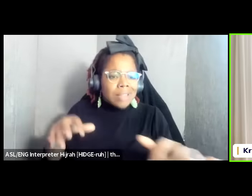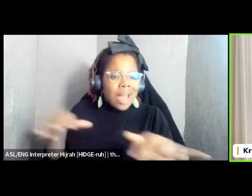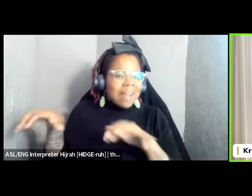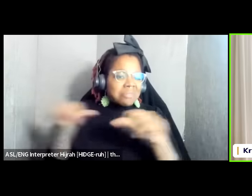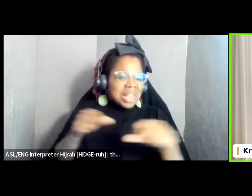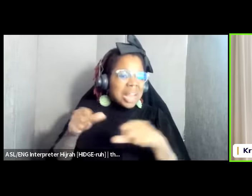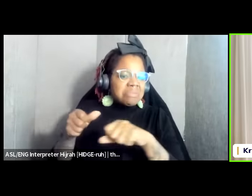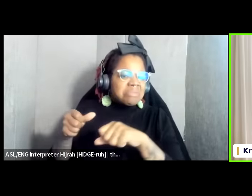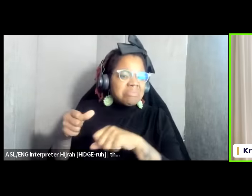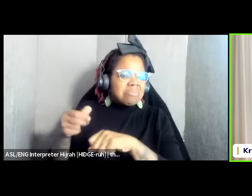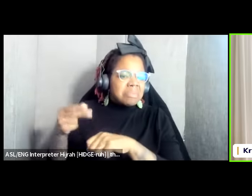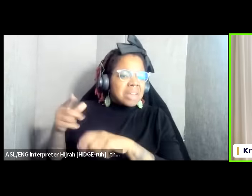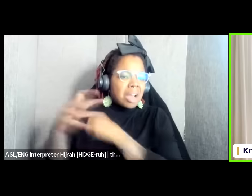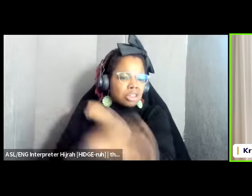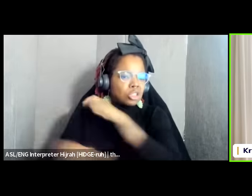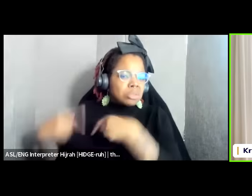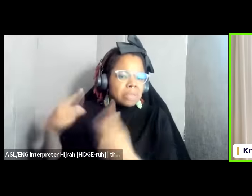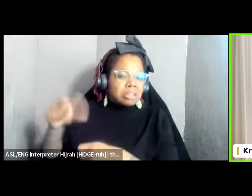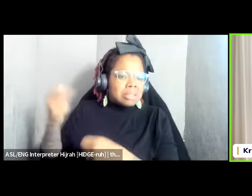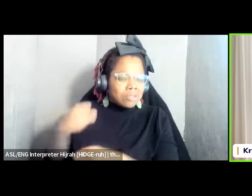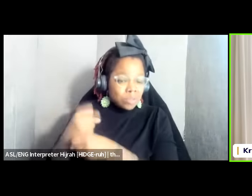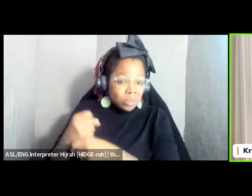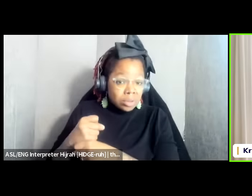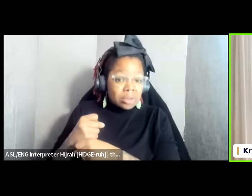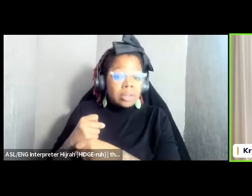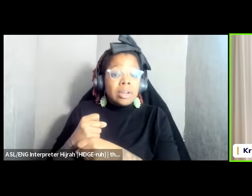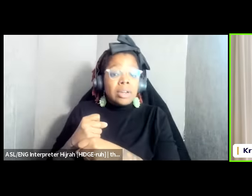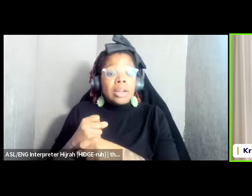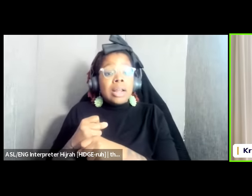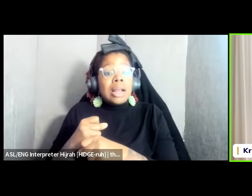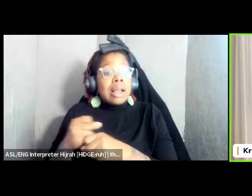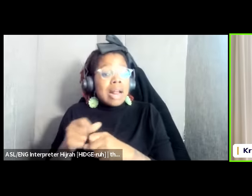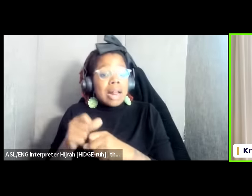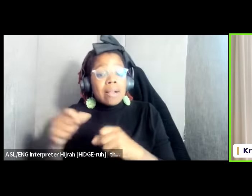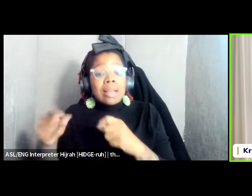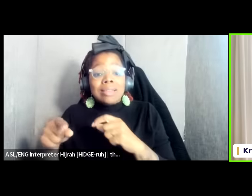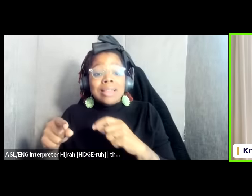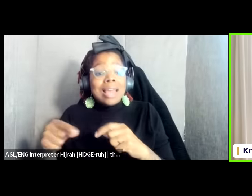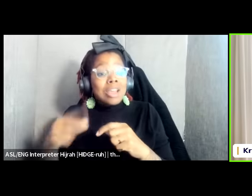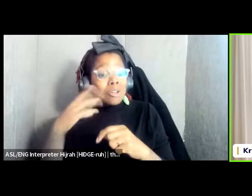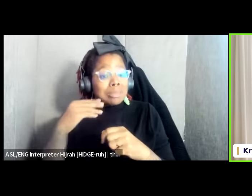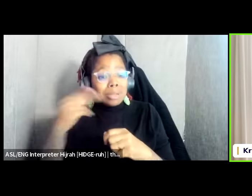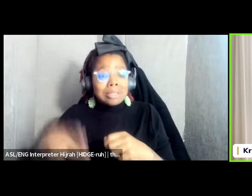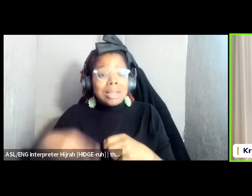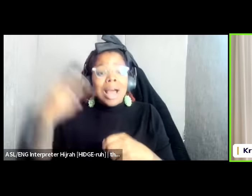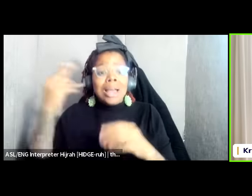and who are um really are crossing the Daran Gap are experiencing High rates of sexual violence um